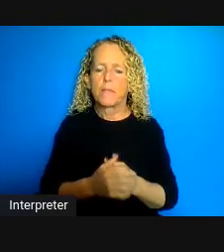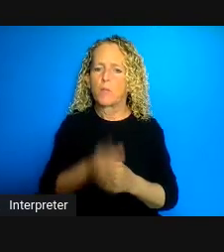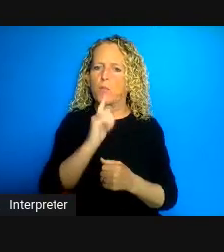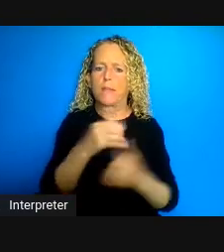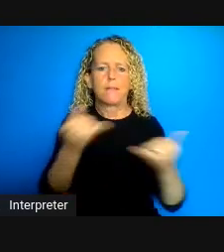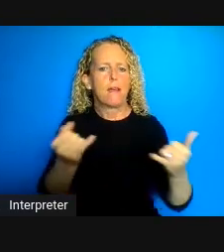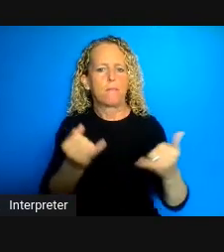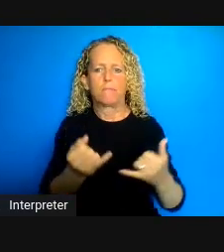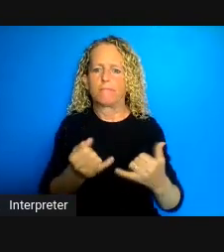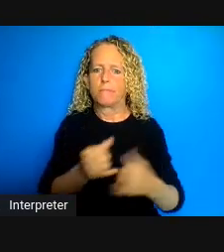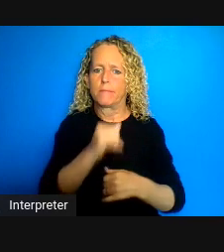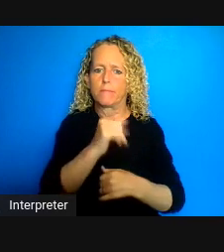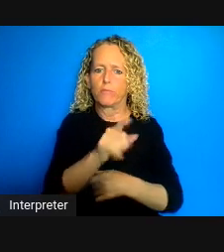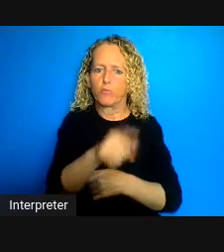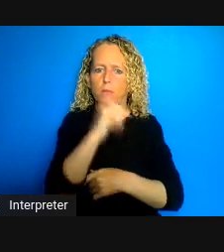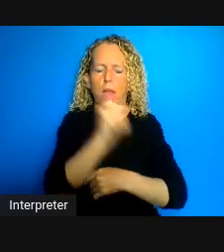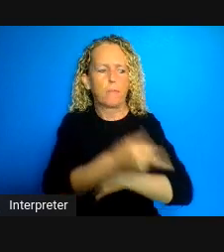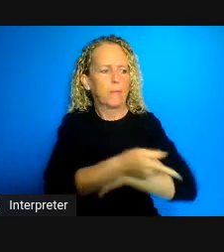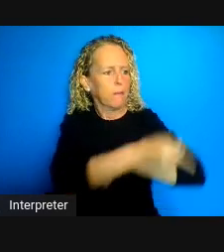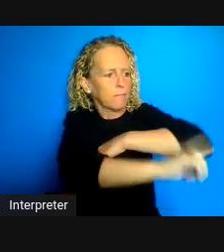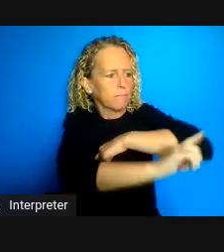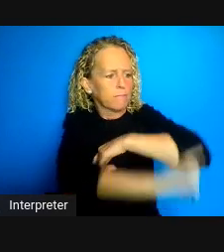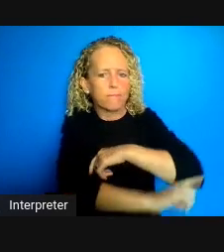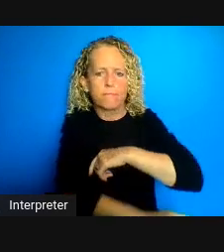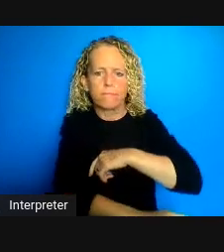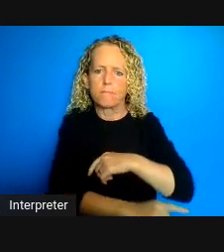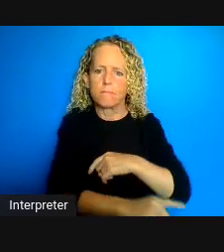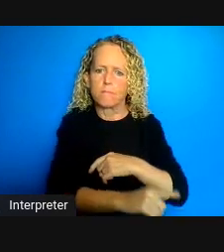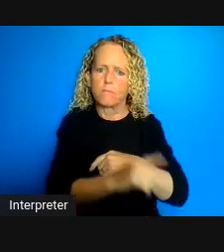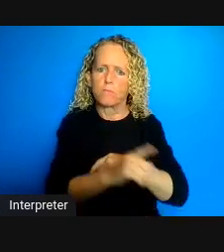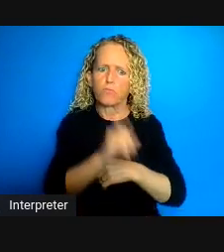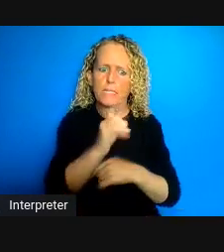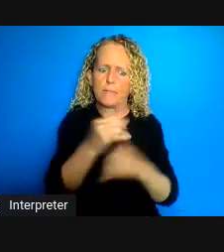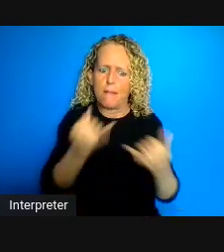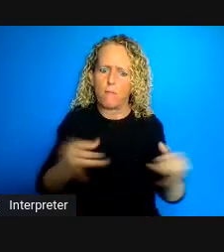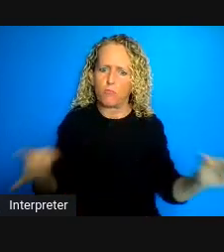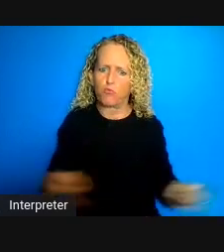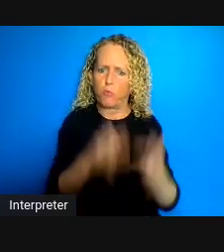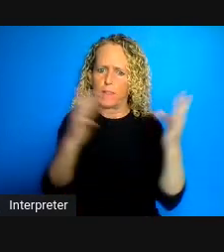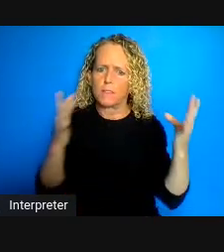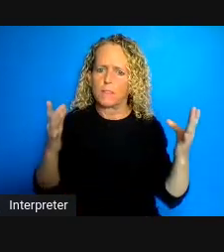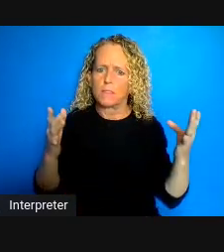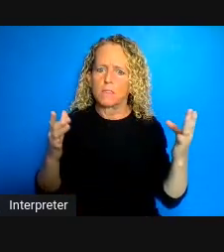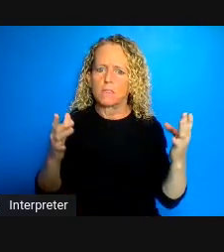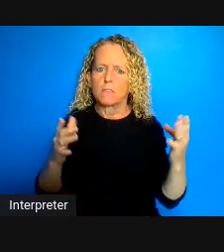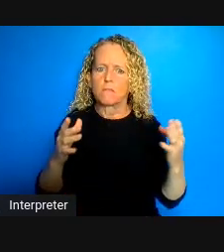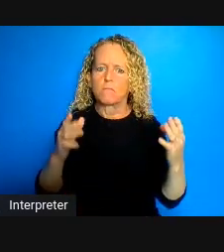reality that crisis and it's a much bigger threat public safety than some of